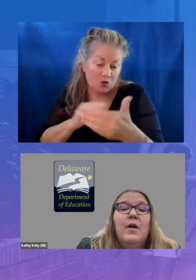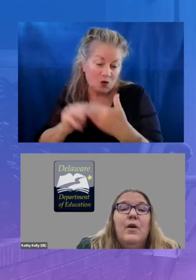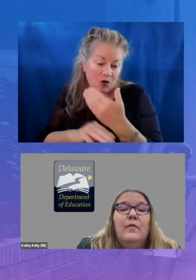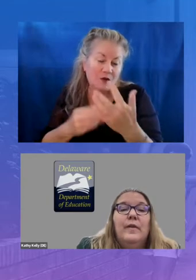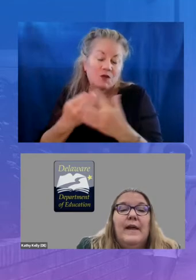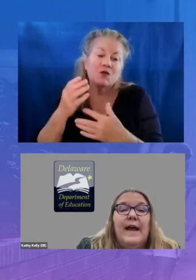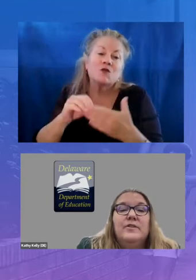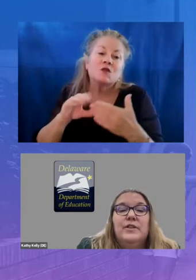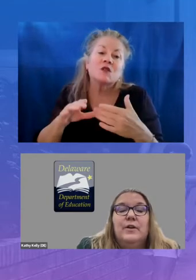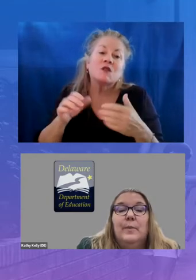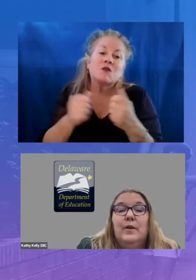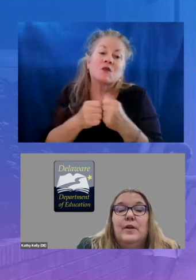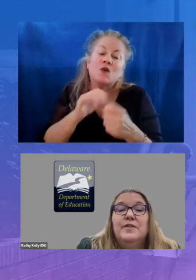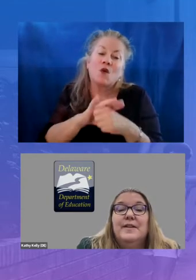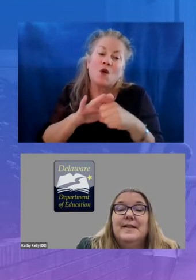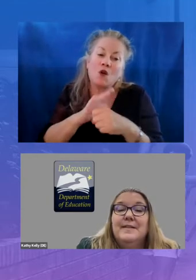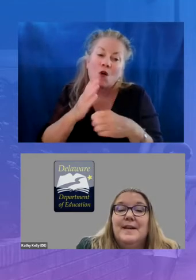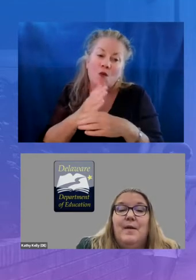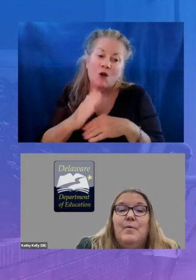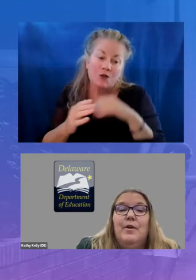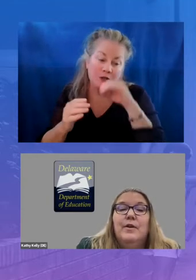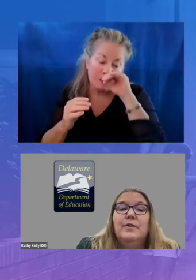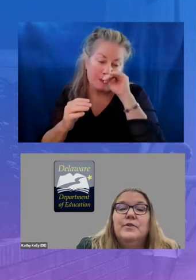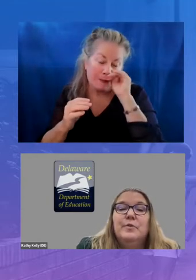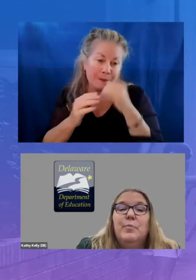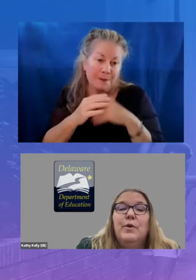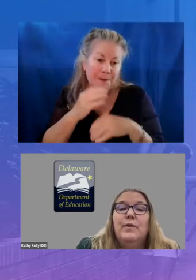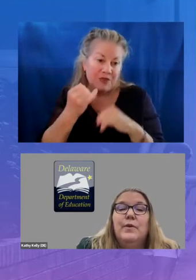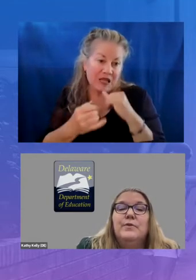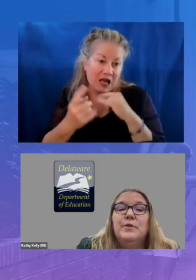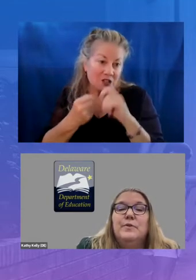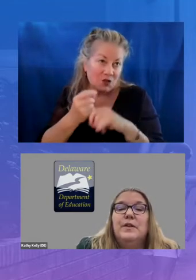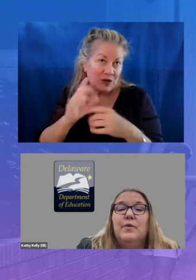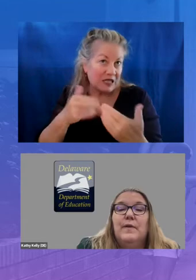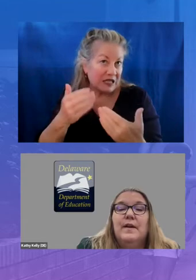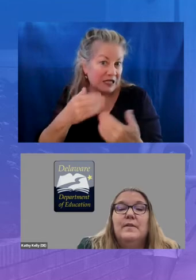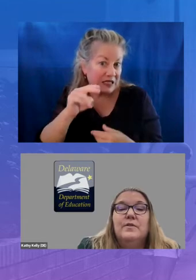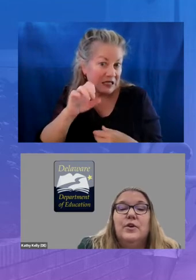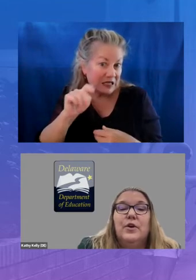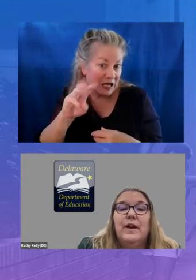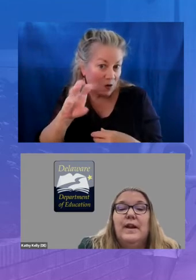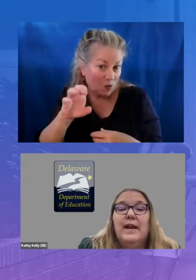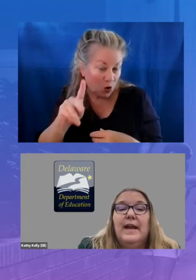over the last year we launched the easy network to support those using eureka cern and engaged